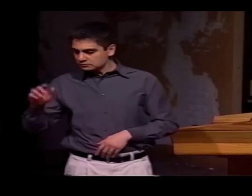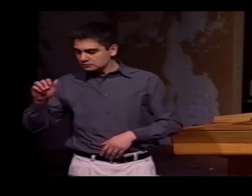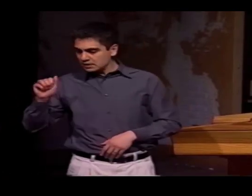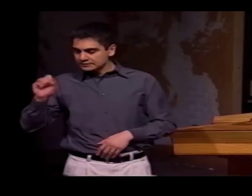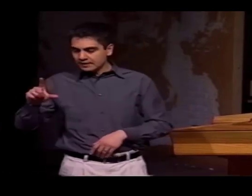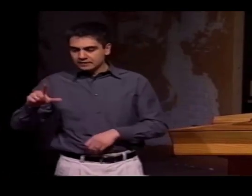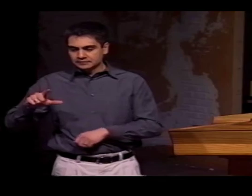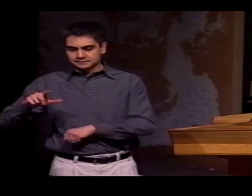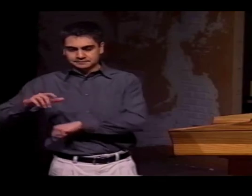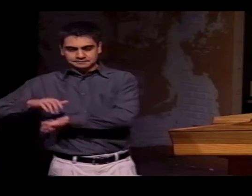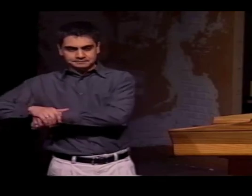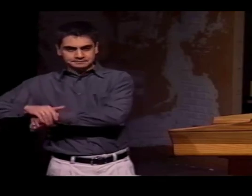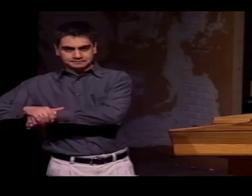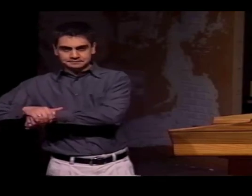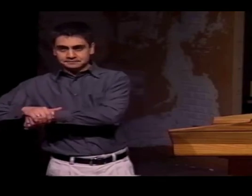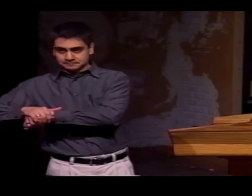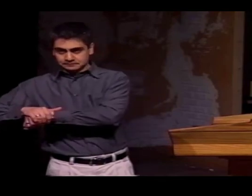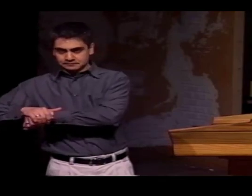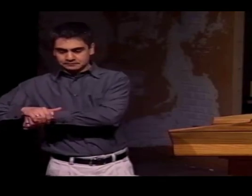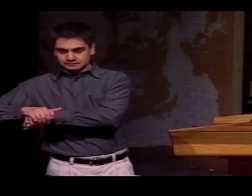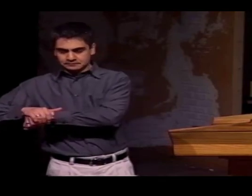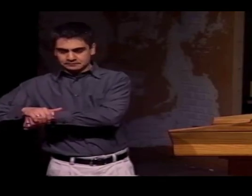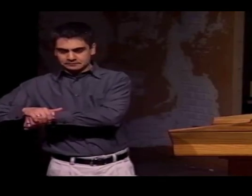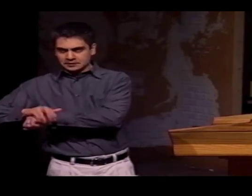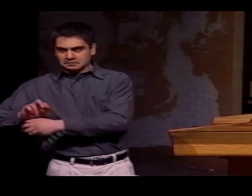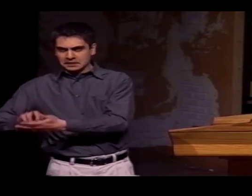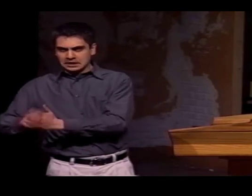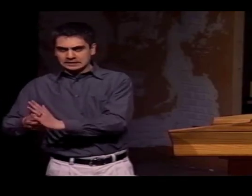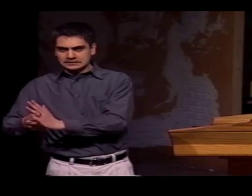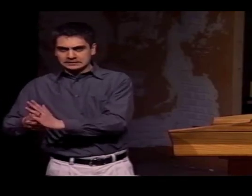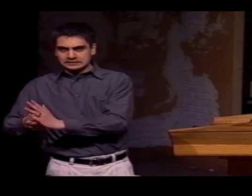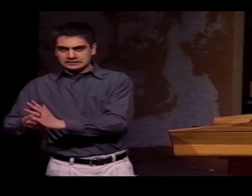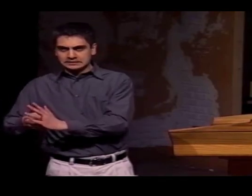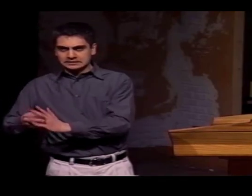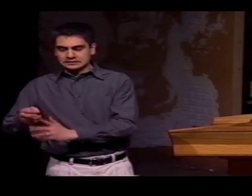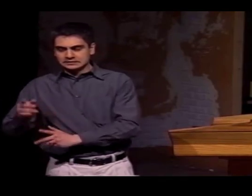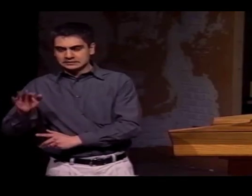FOR EXAMPLE, IN ASL, THIS SIGN MEANS...